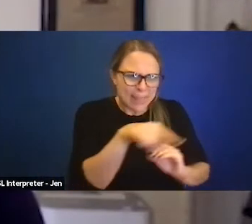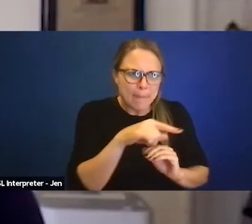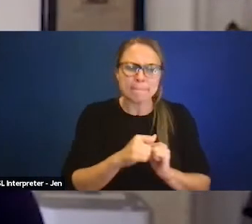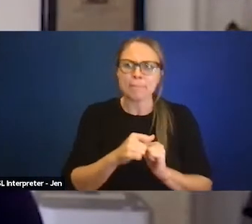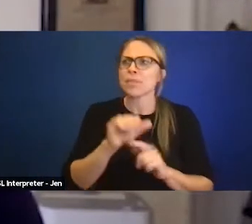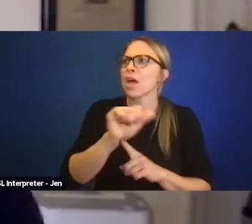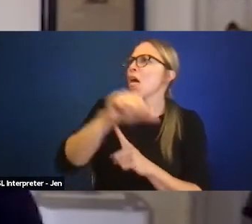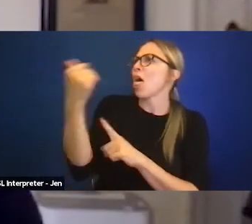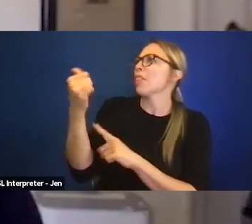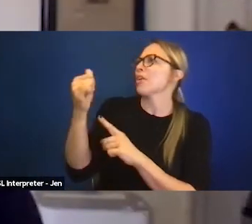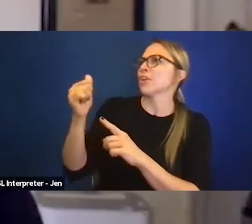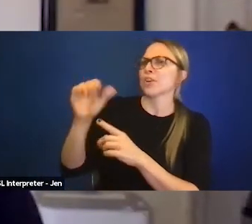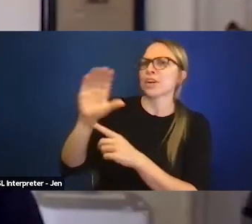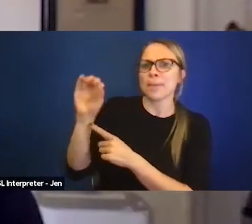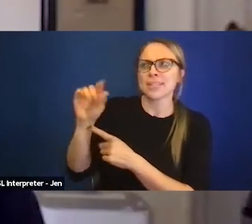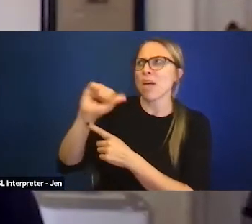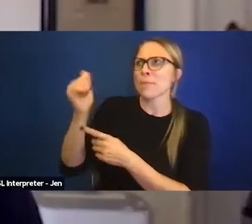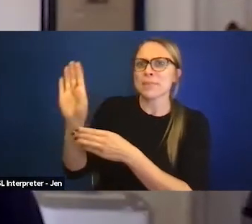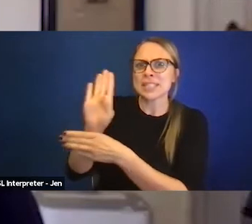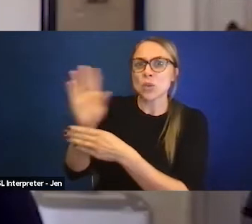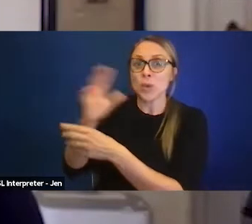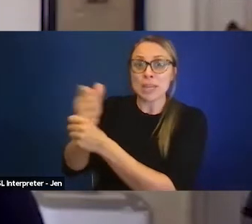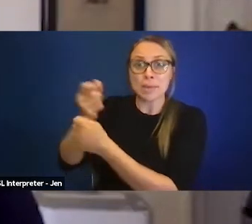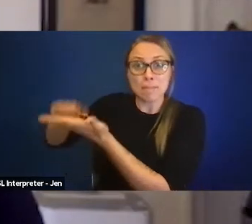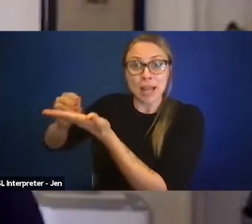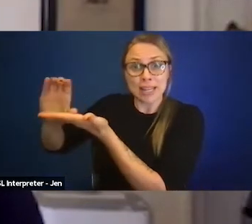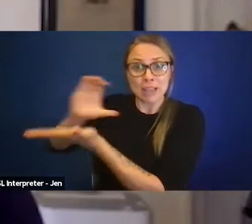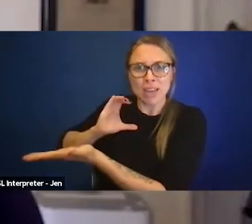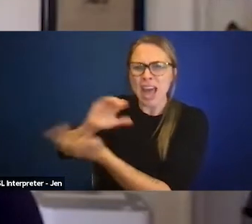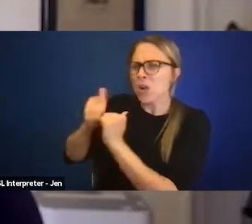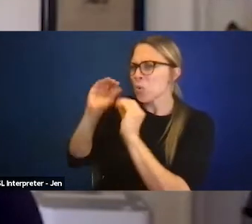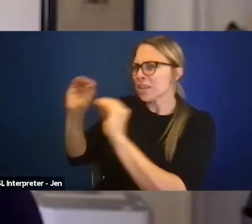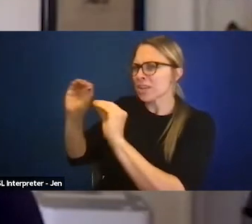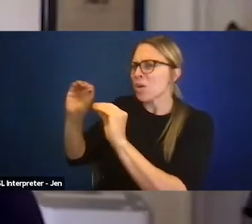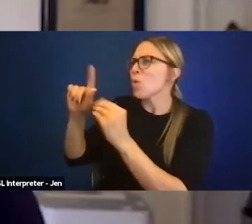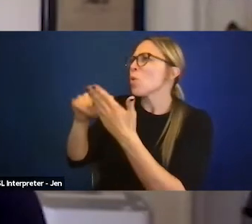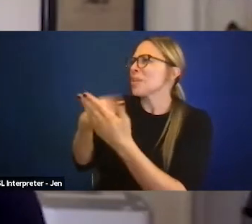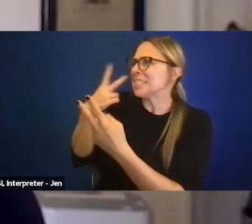that we're getting money from to make changes about what we see working and not working?